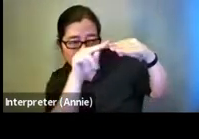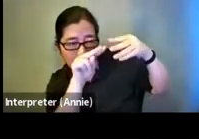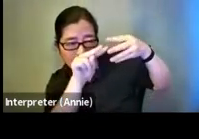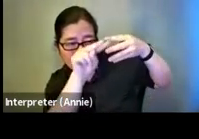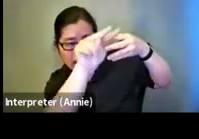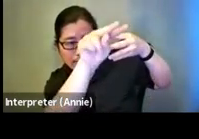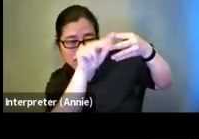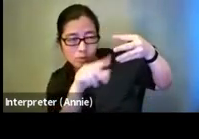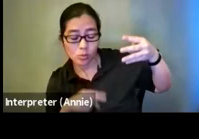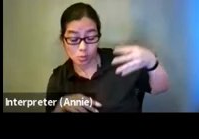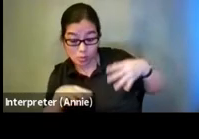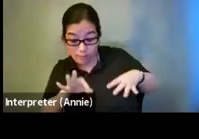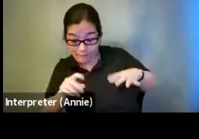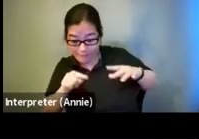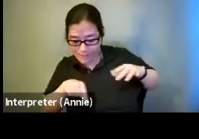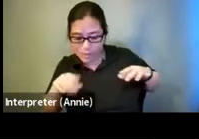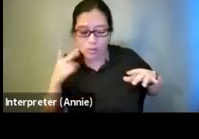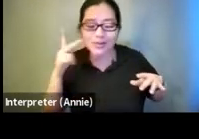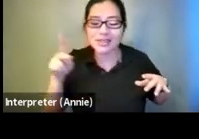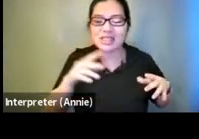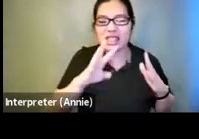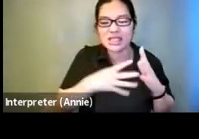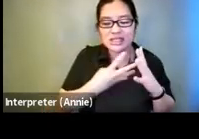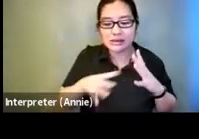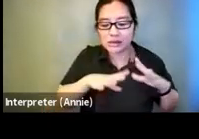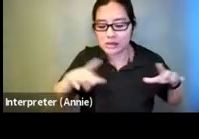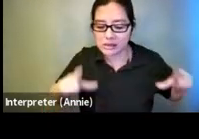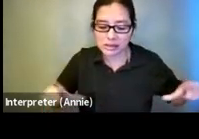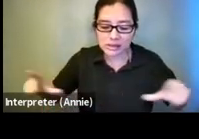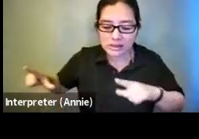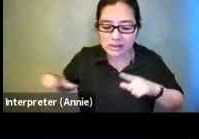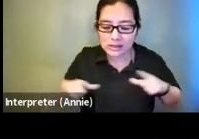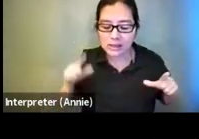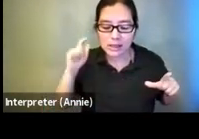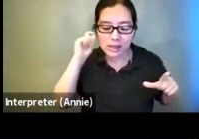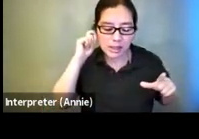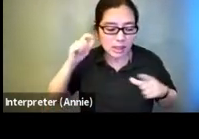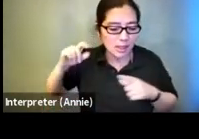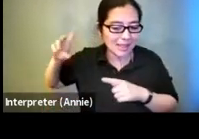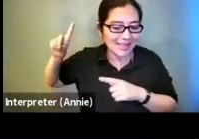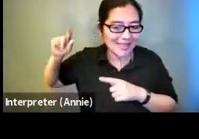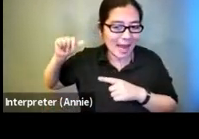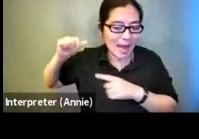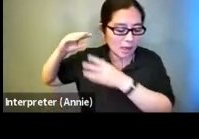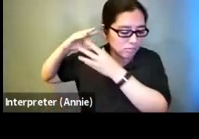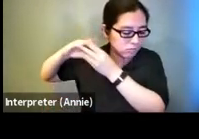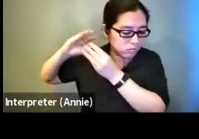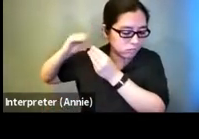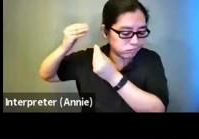schematic drawings in the dust of the duct. The ear piece is buzzing with data and she assesses the information she